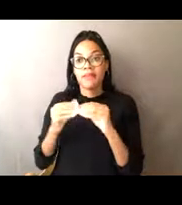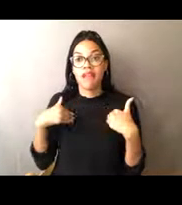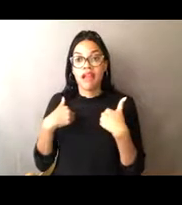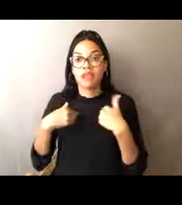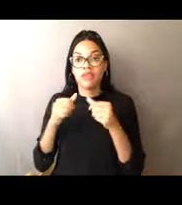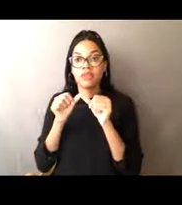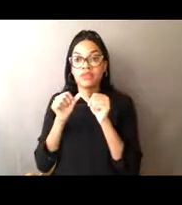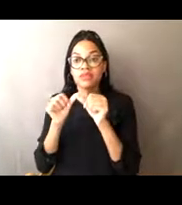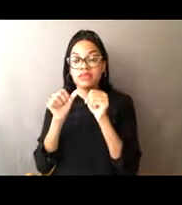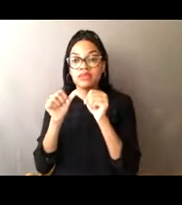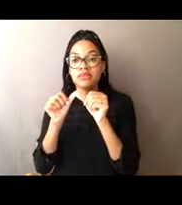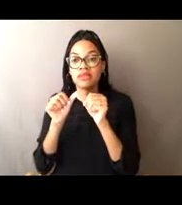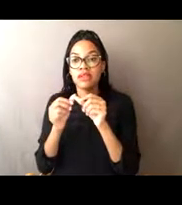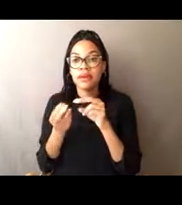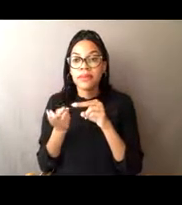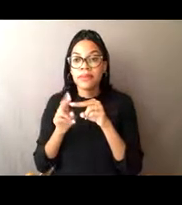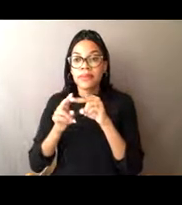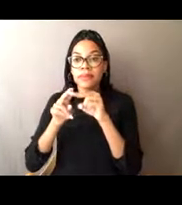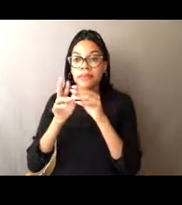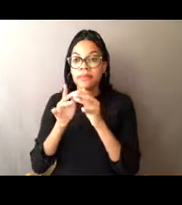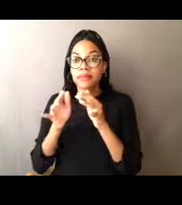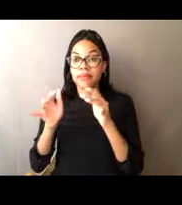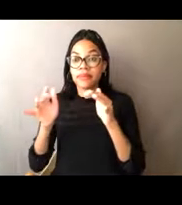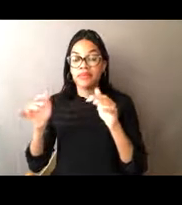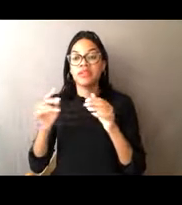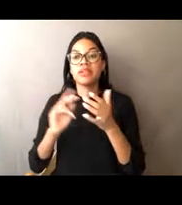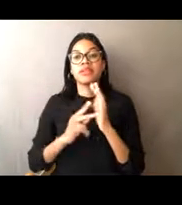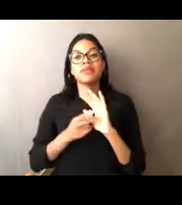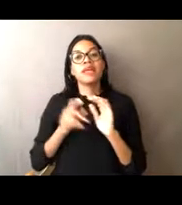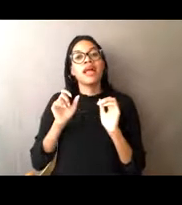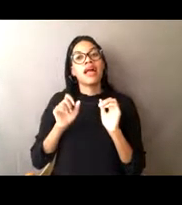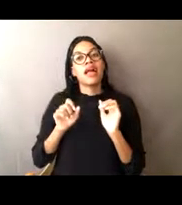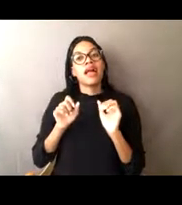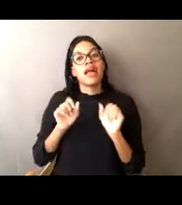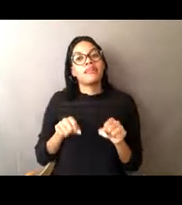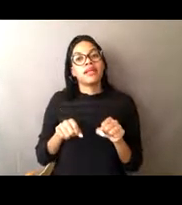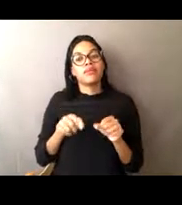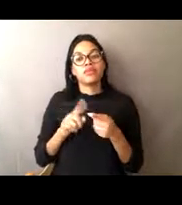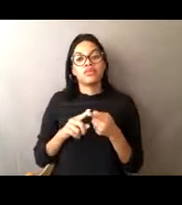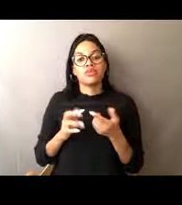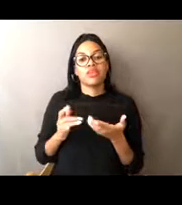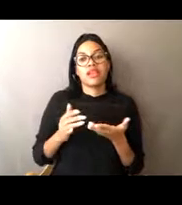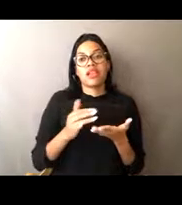it means being able to harvest those populations and a number of you in the audience mentioned that,